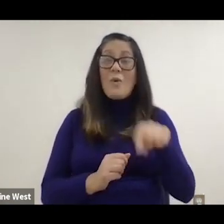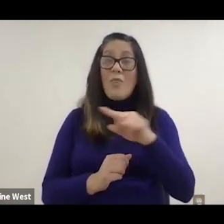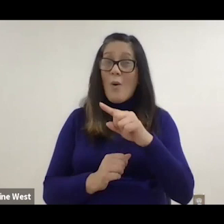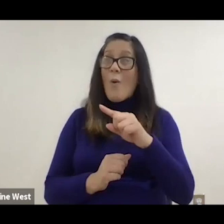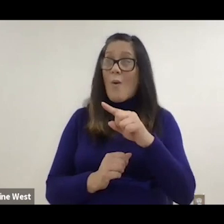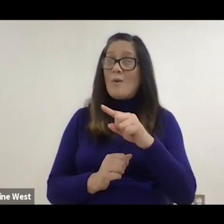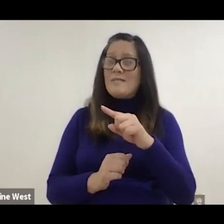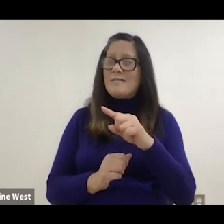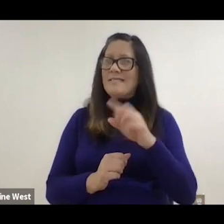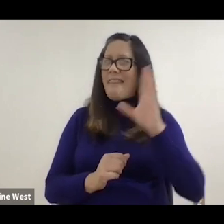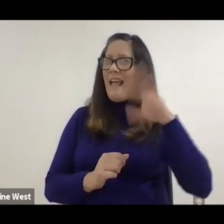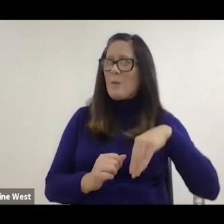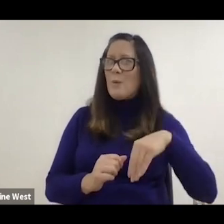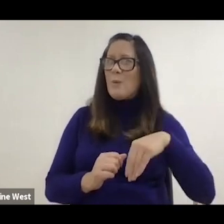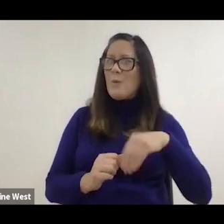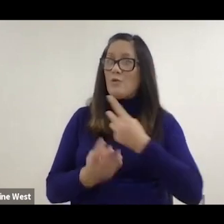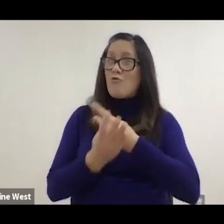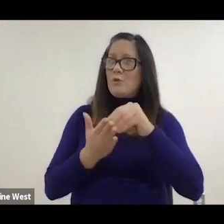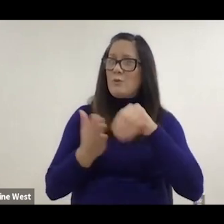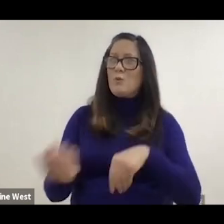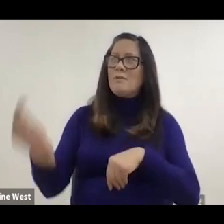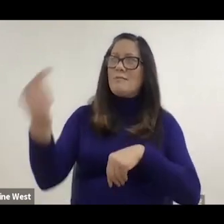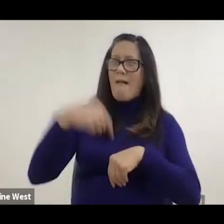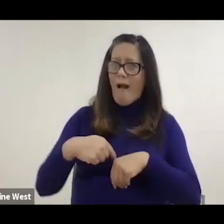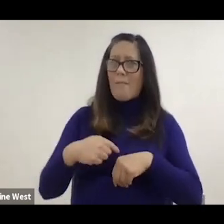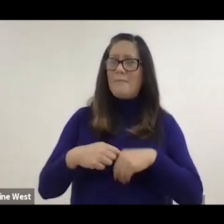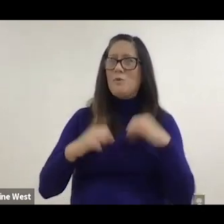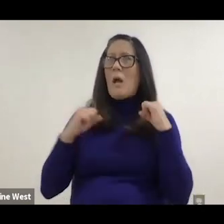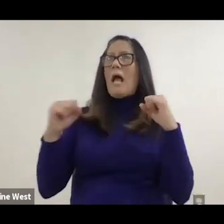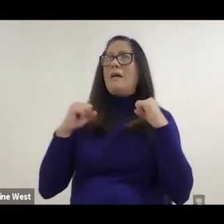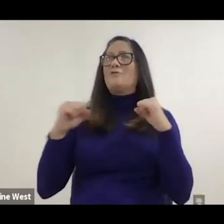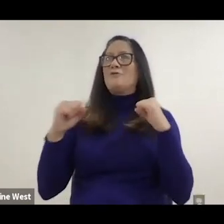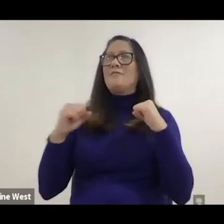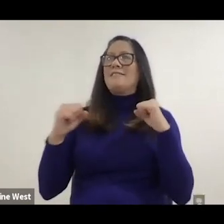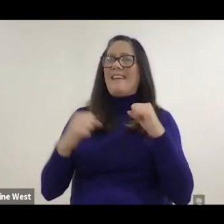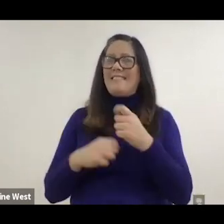knew they were going to get a face to face visit and when it does,